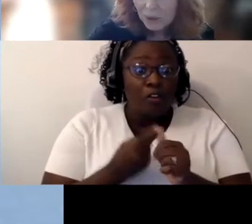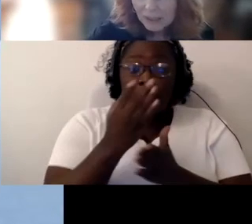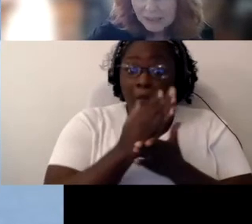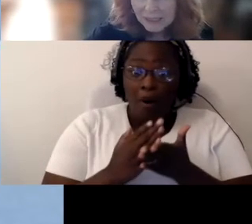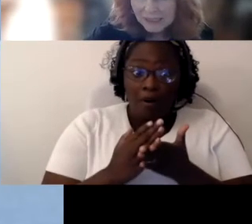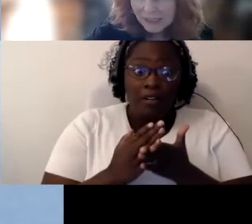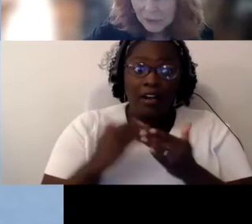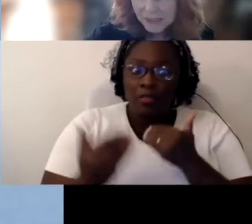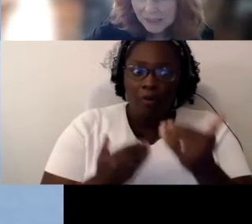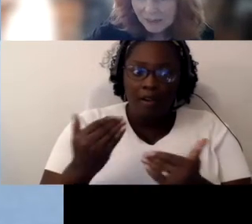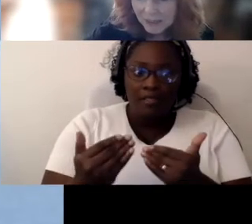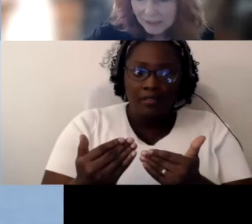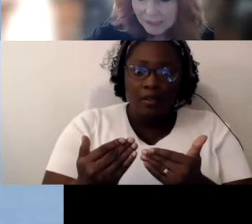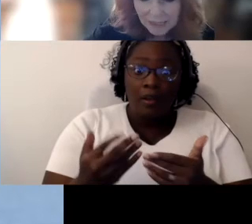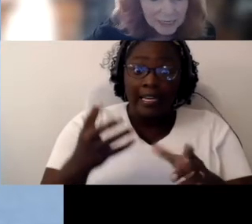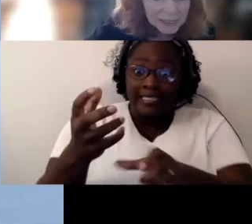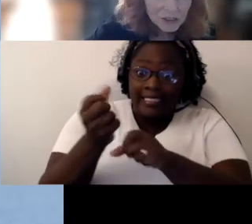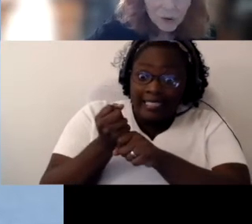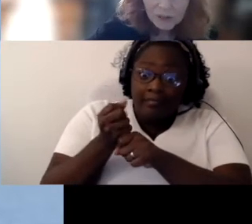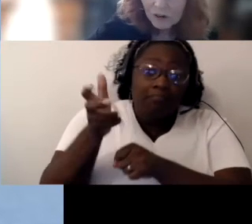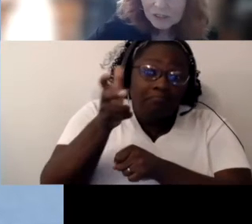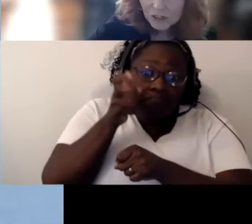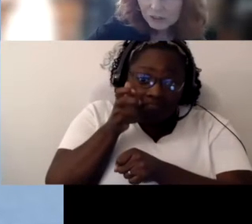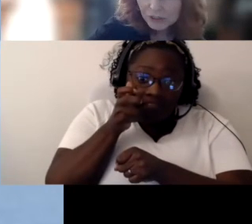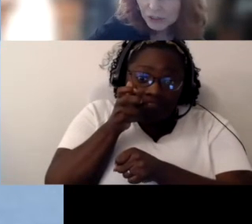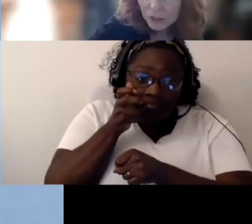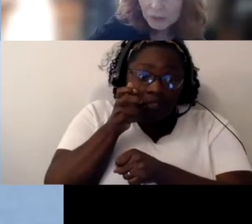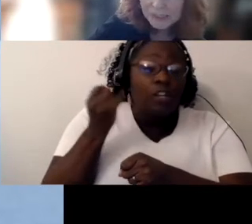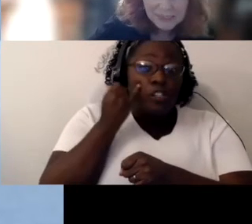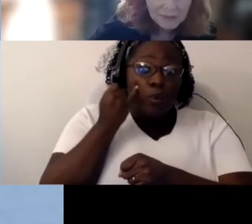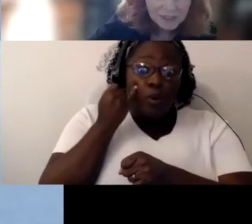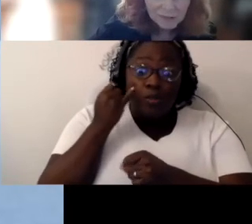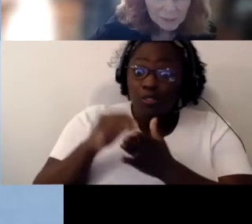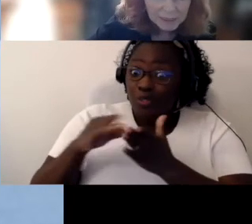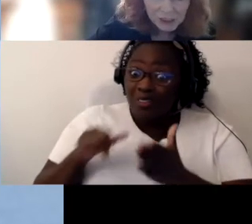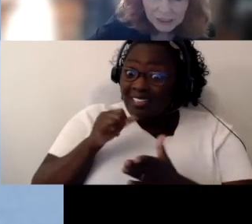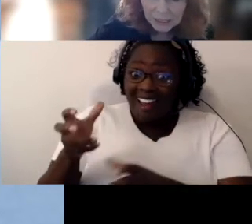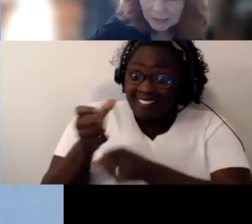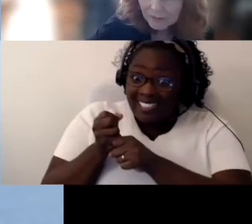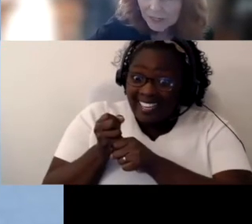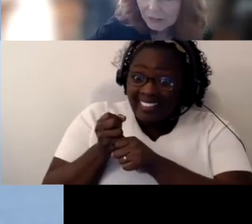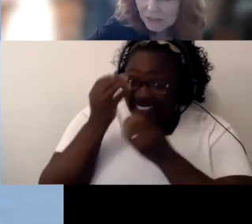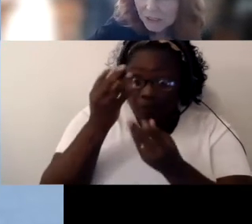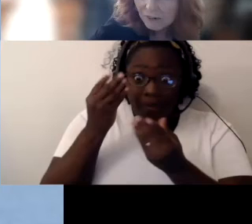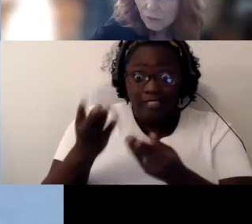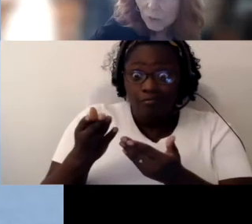process is receiving. So if our students don't receive the information none of the other